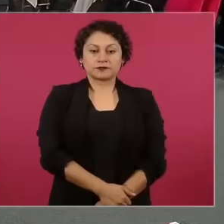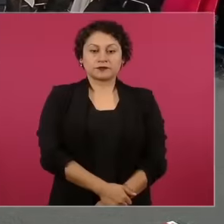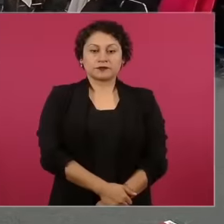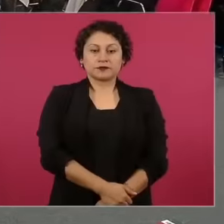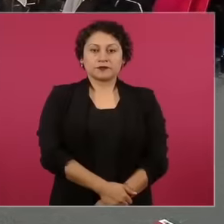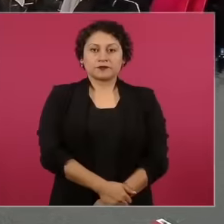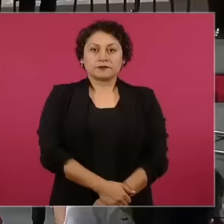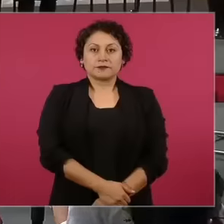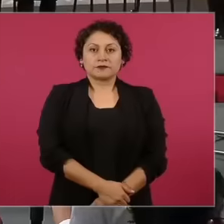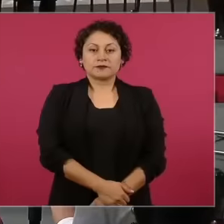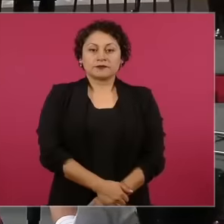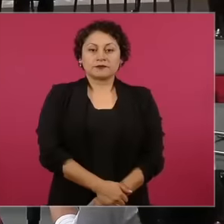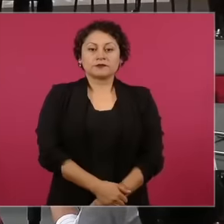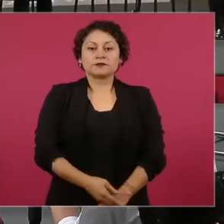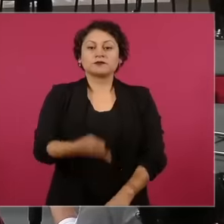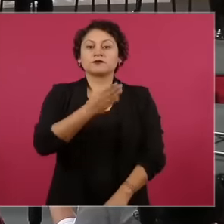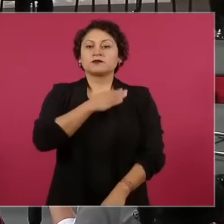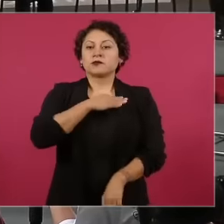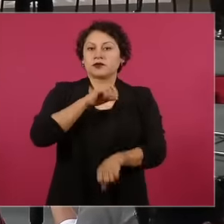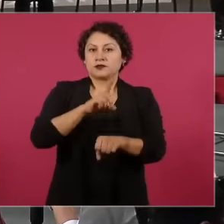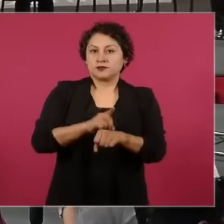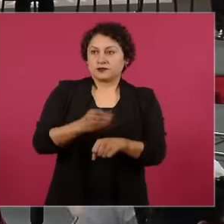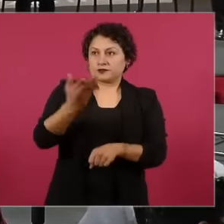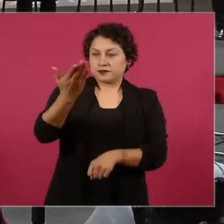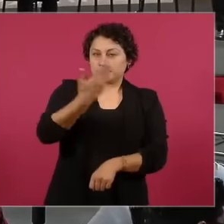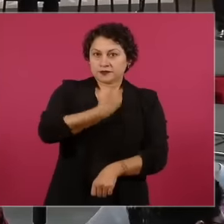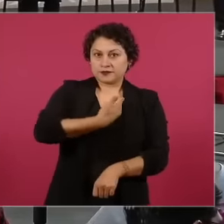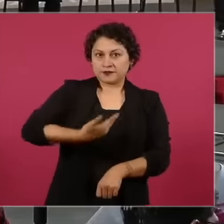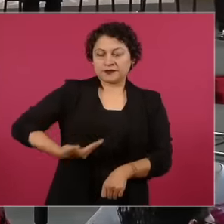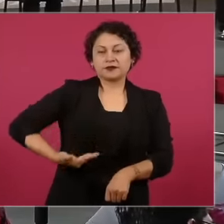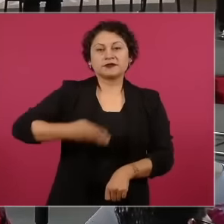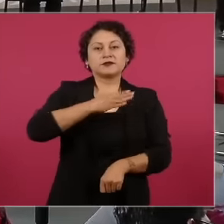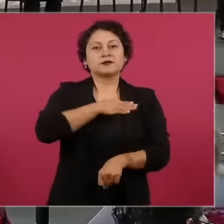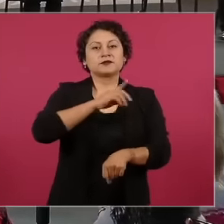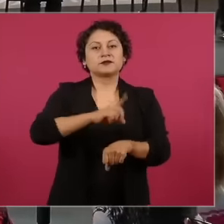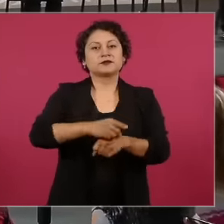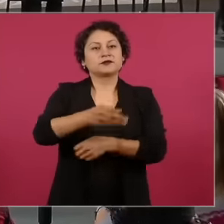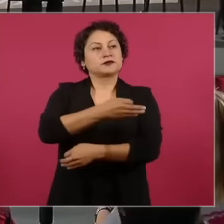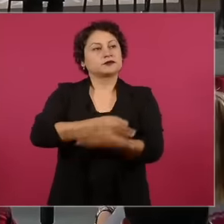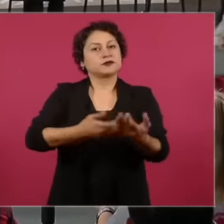Good morning President good morning to each and everyone Nancy Flores from Contralínea magazine